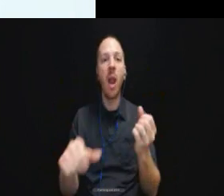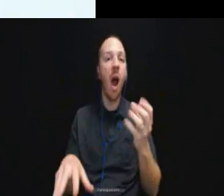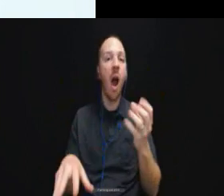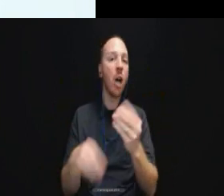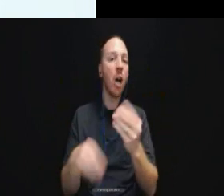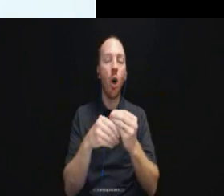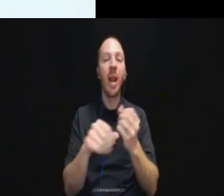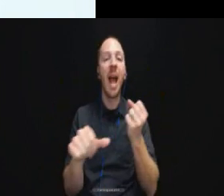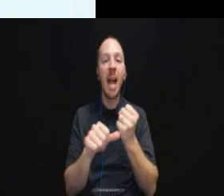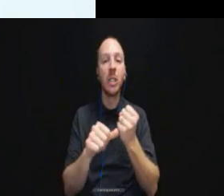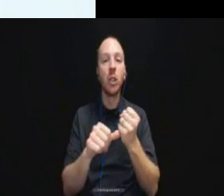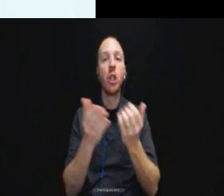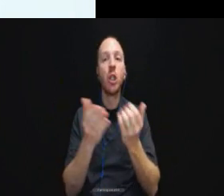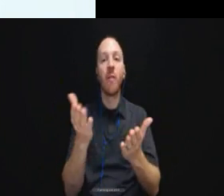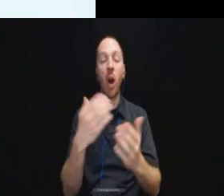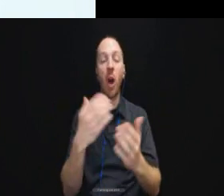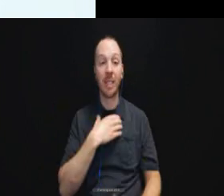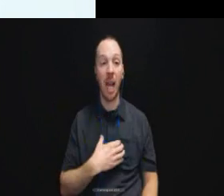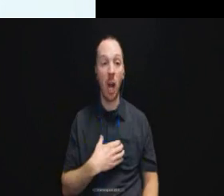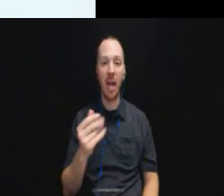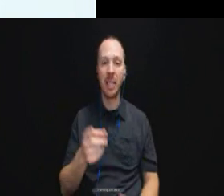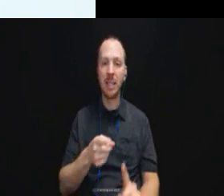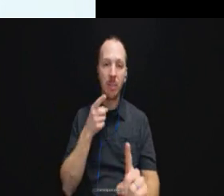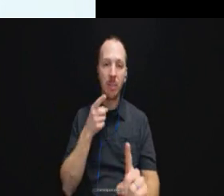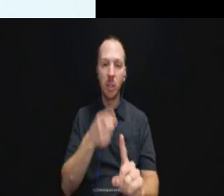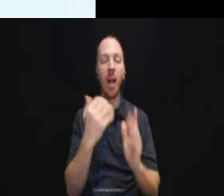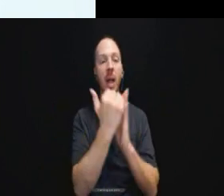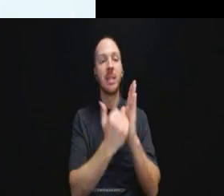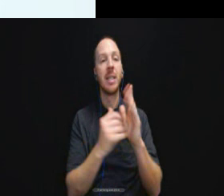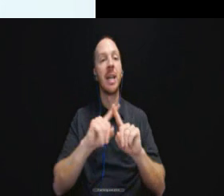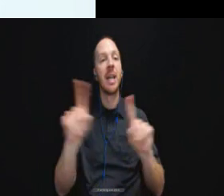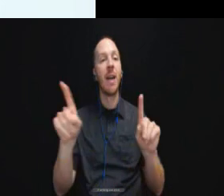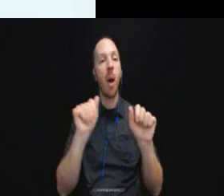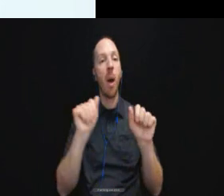are desired and it specifically lists the different possibilities.